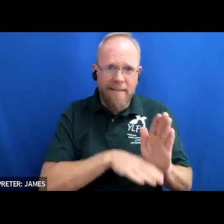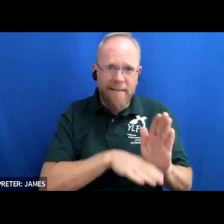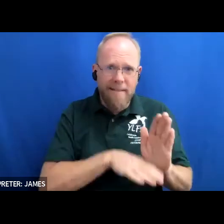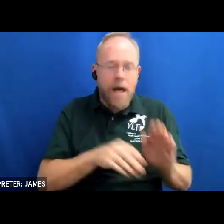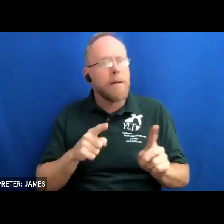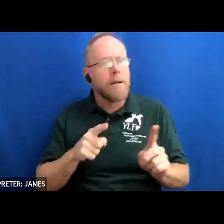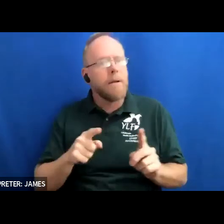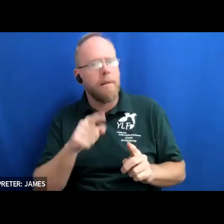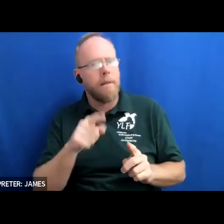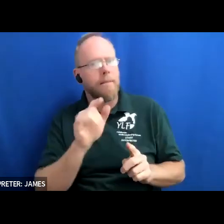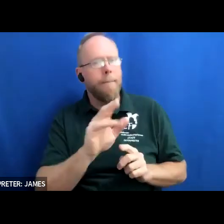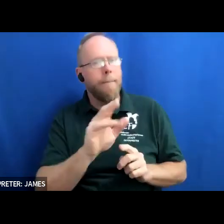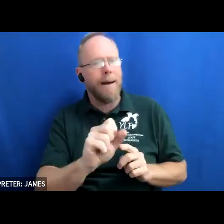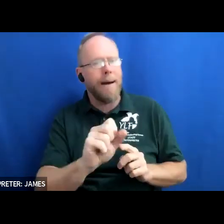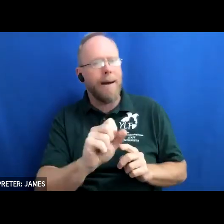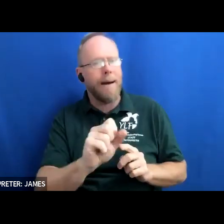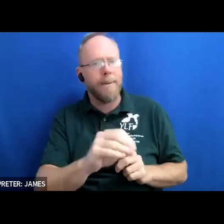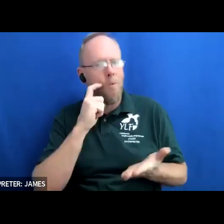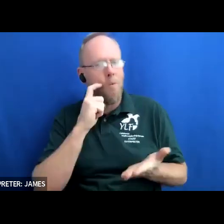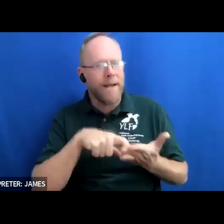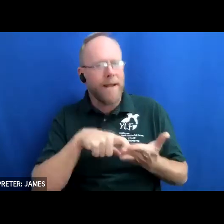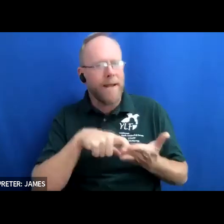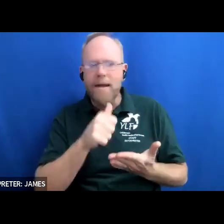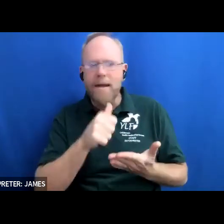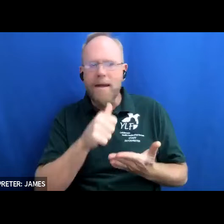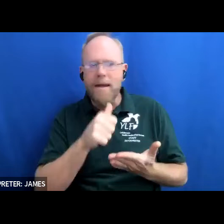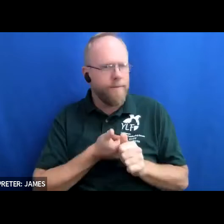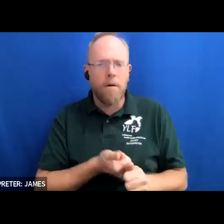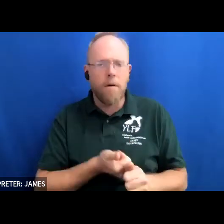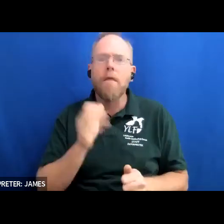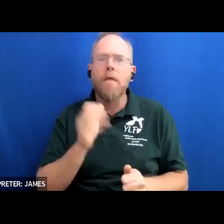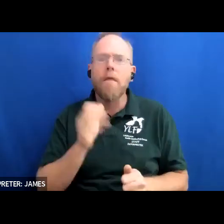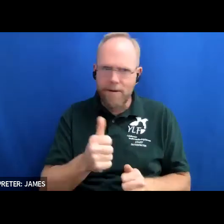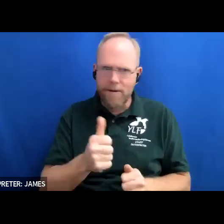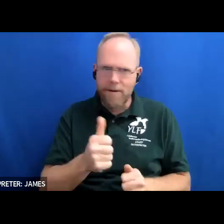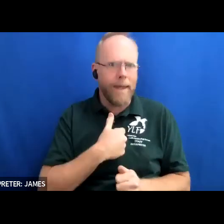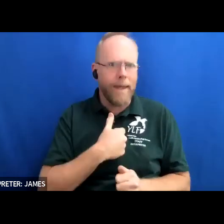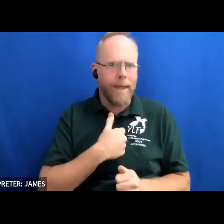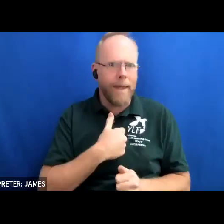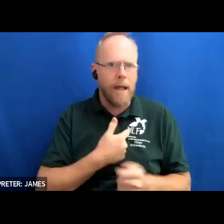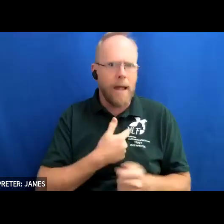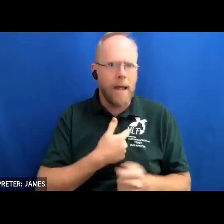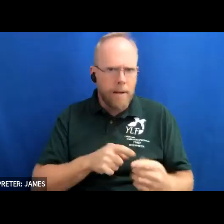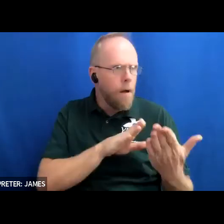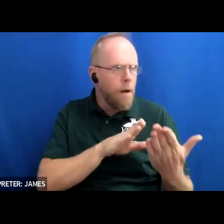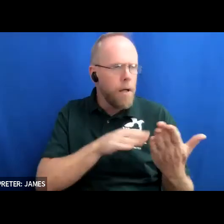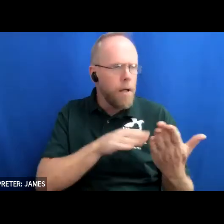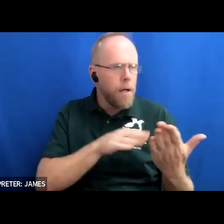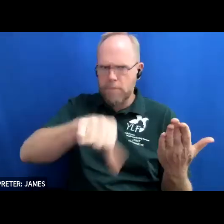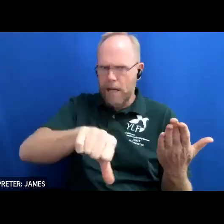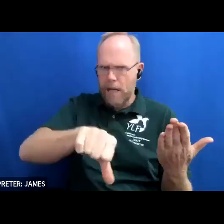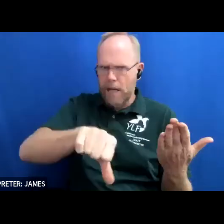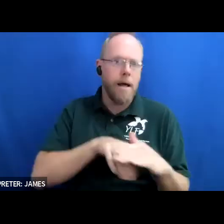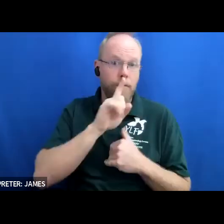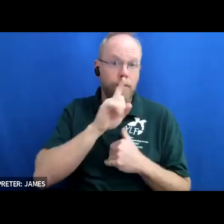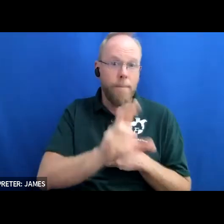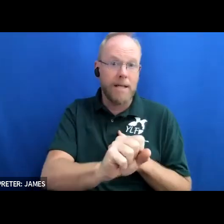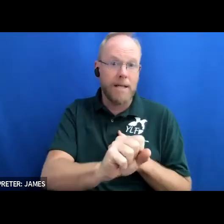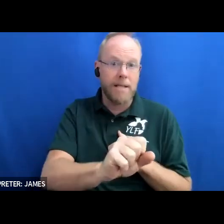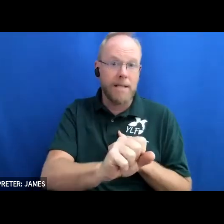and that was the reason why we were denied access to the bus and on this second slide this is a